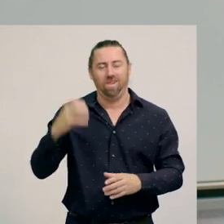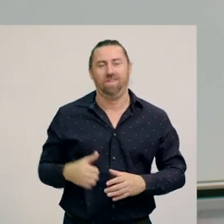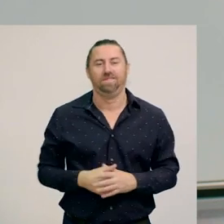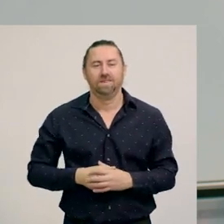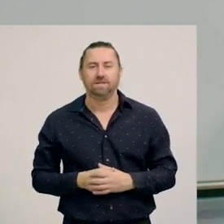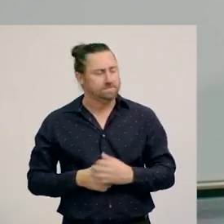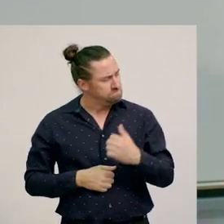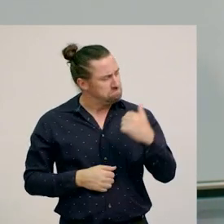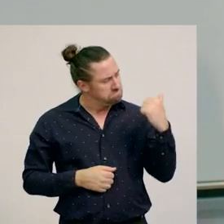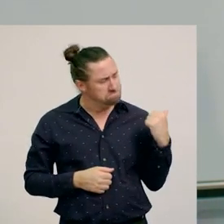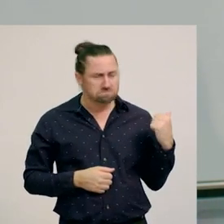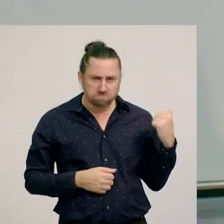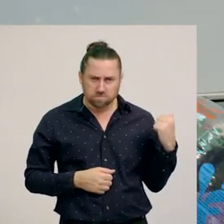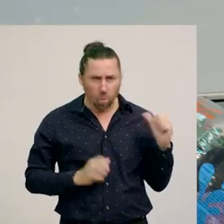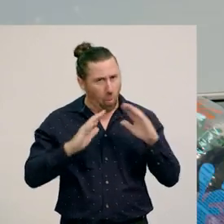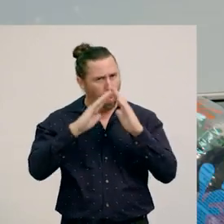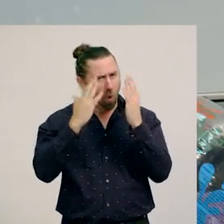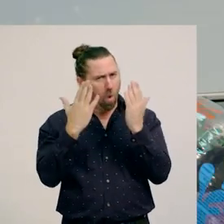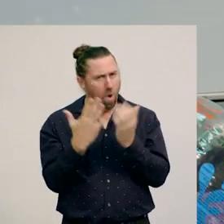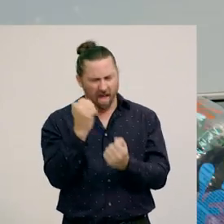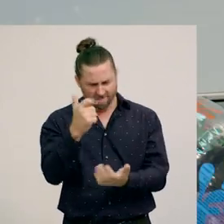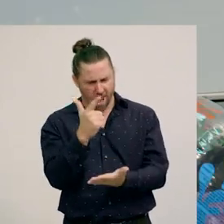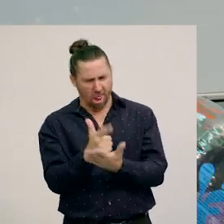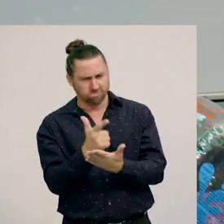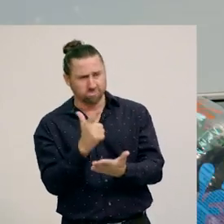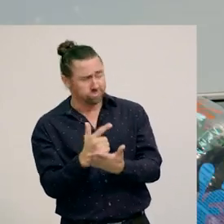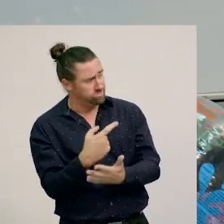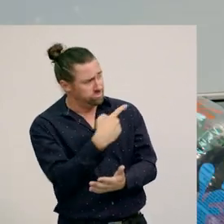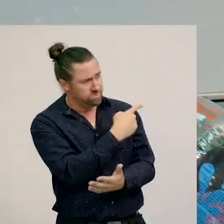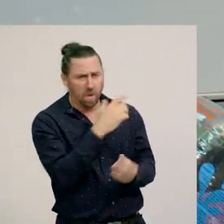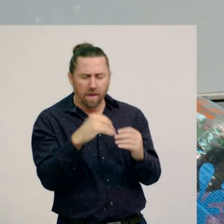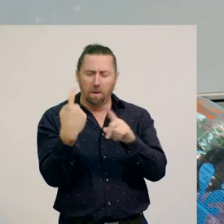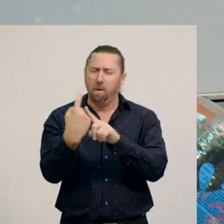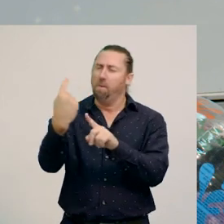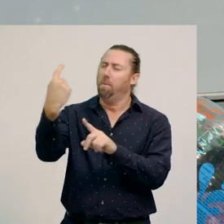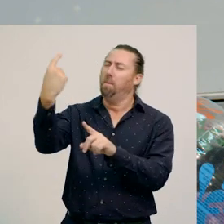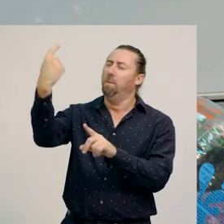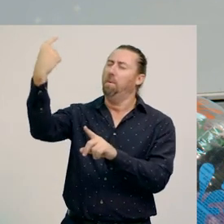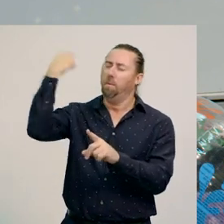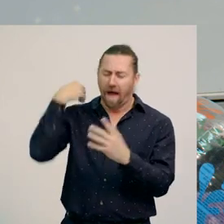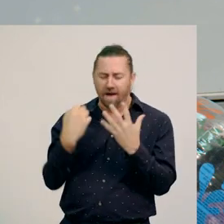Another toy here. These are really common, all over the world, far back as people can tell.